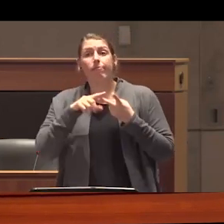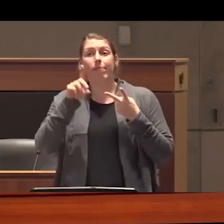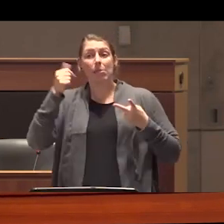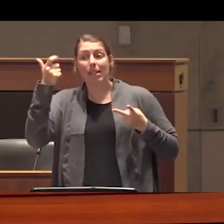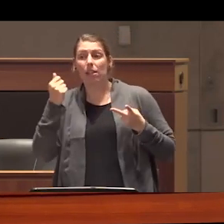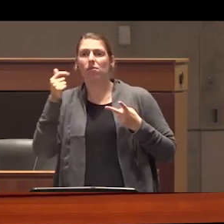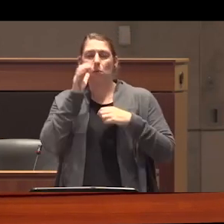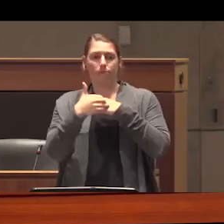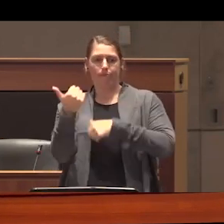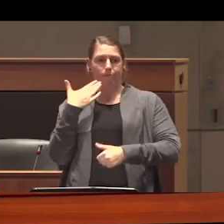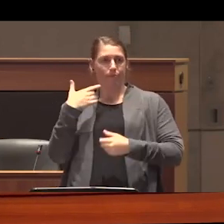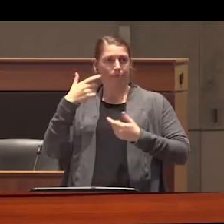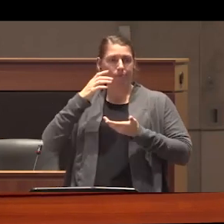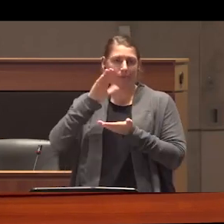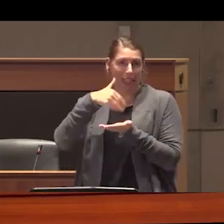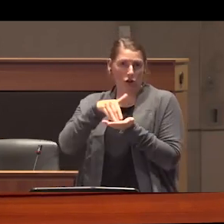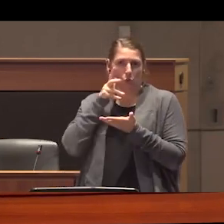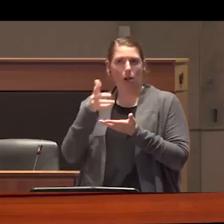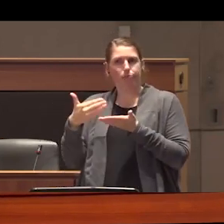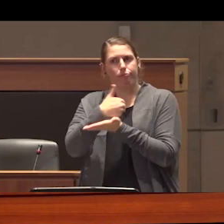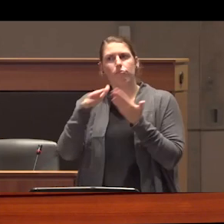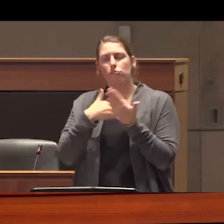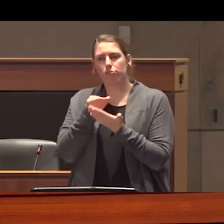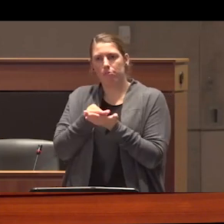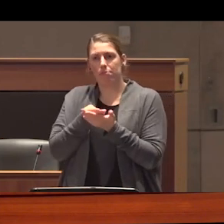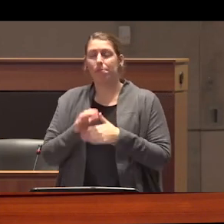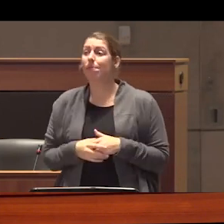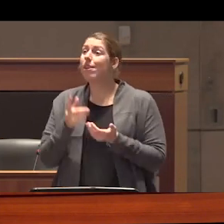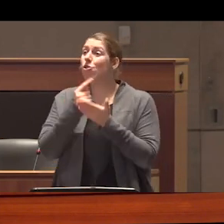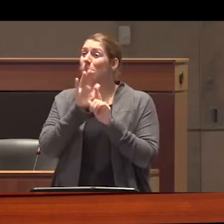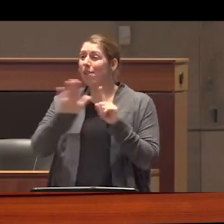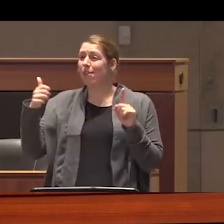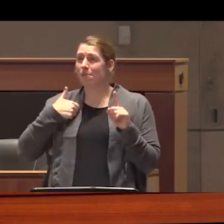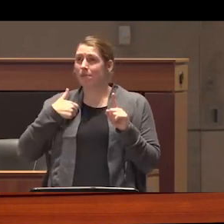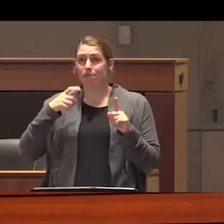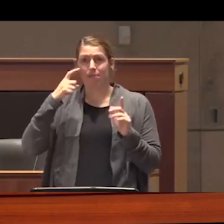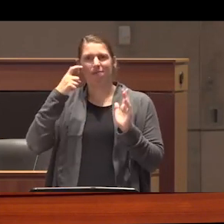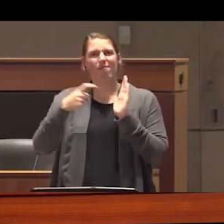directly to the treatment center and treatment in this country has been made into a de facto